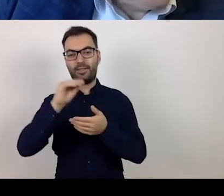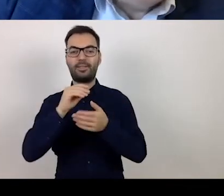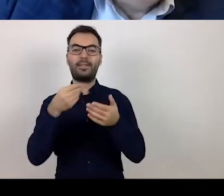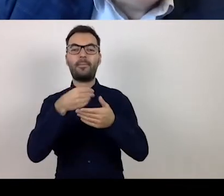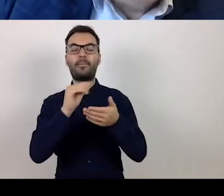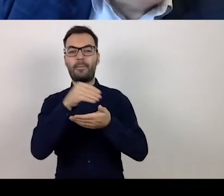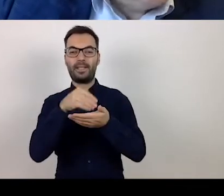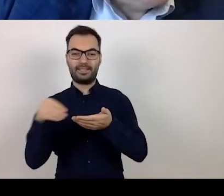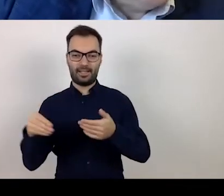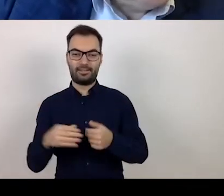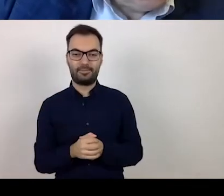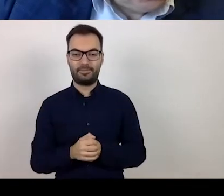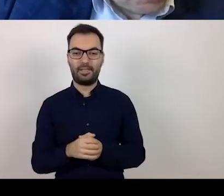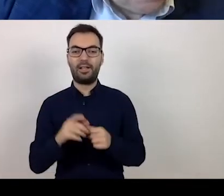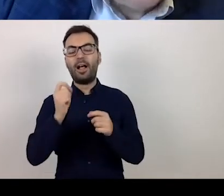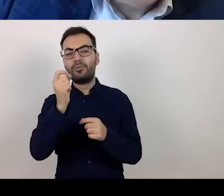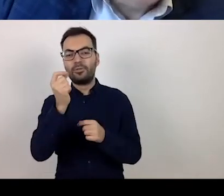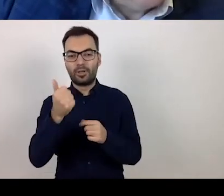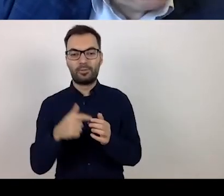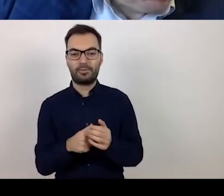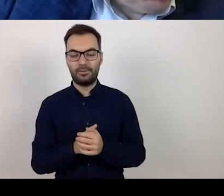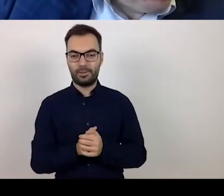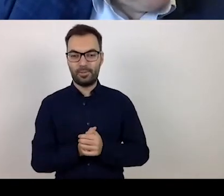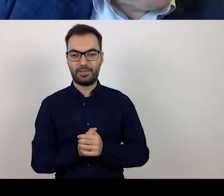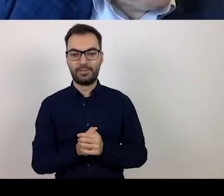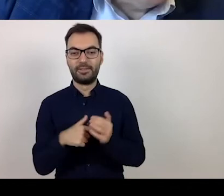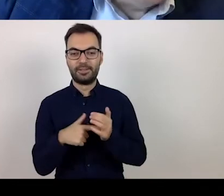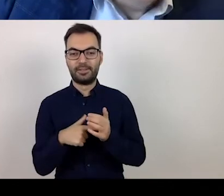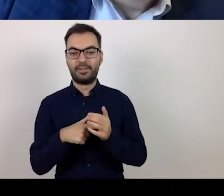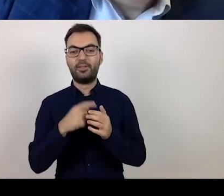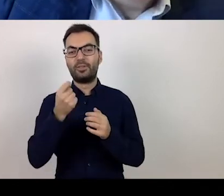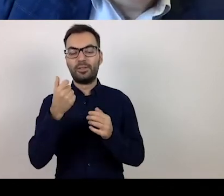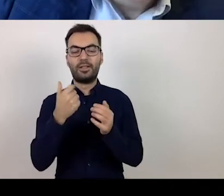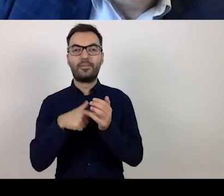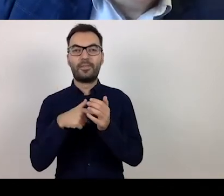or minor issues, which during the submission process